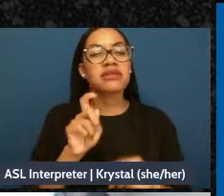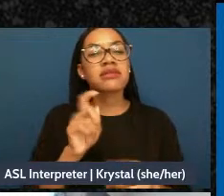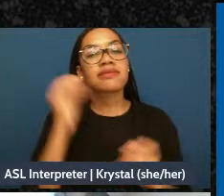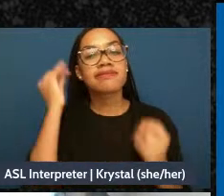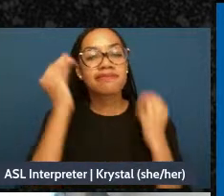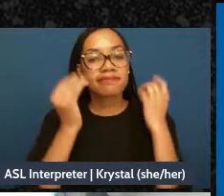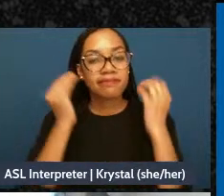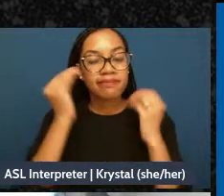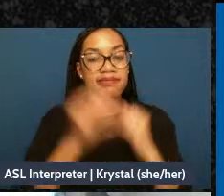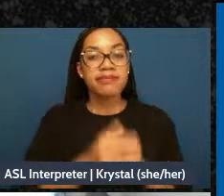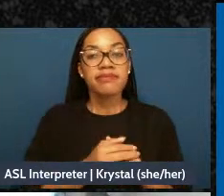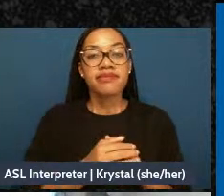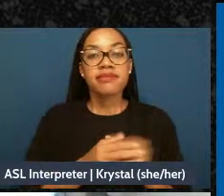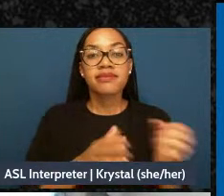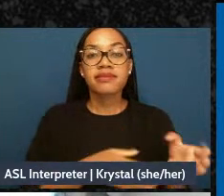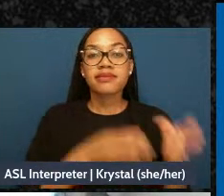Making a list of your emotional landscapes